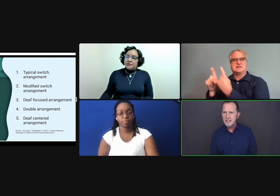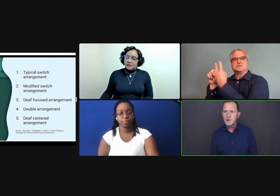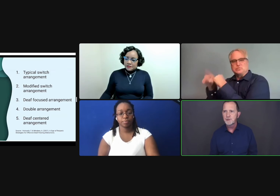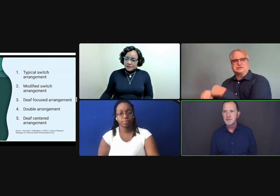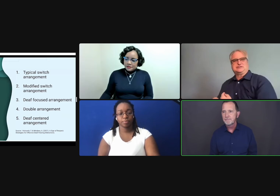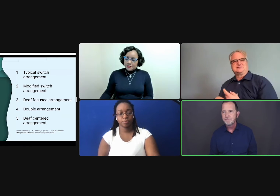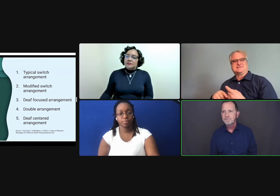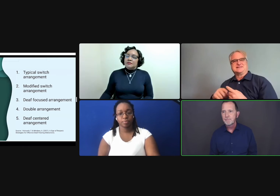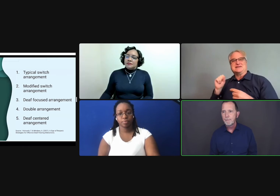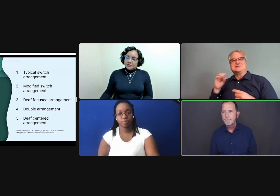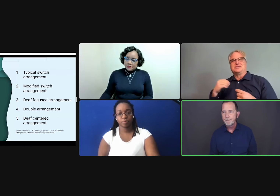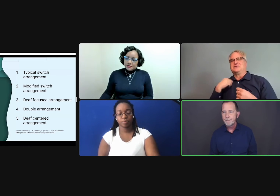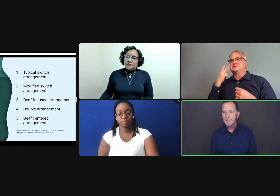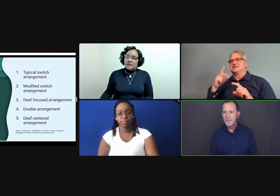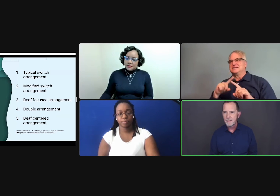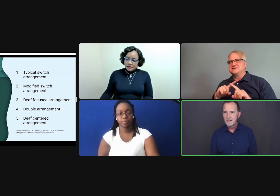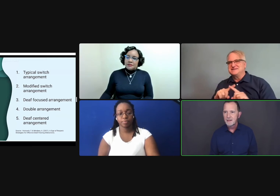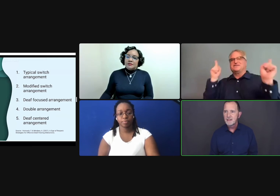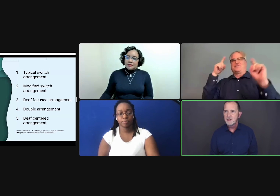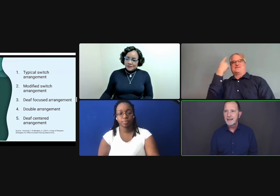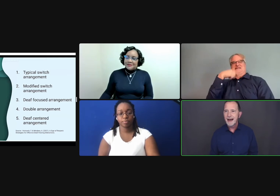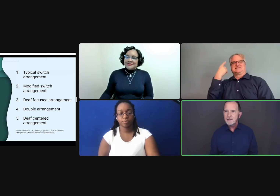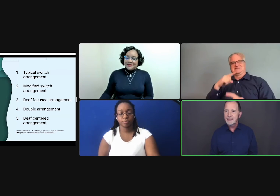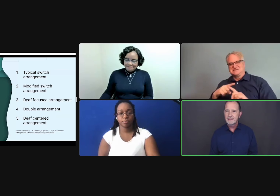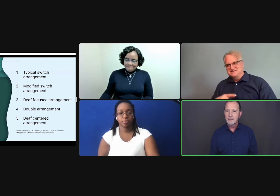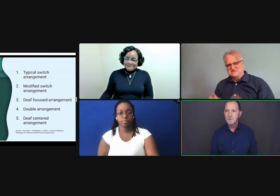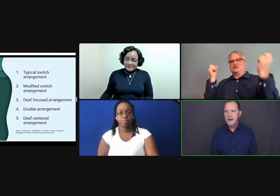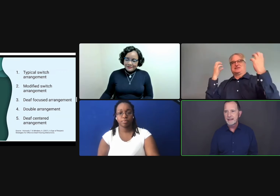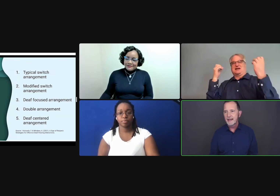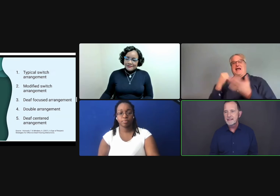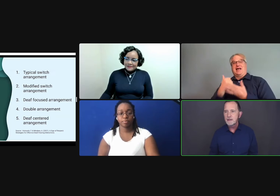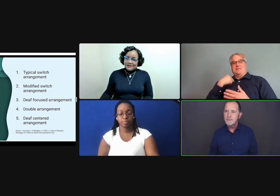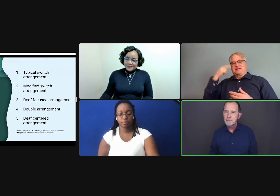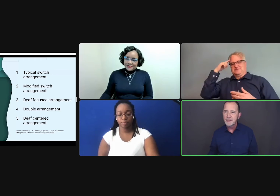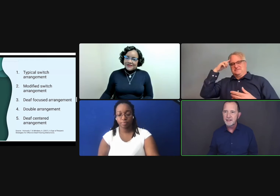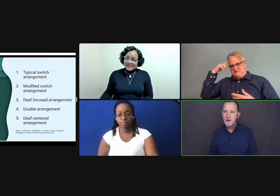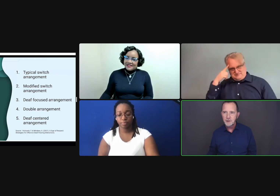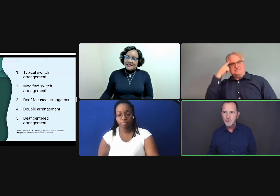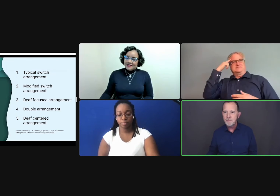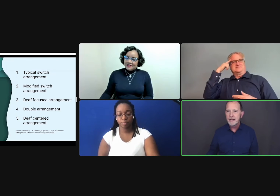the interpreters so that I'll get a break. As hearing people get an auditory break